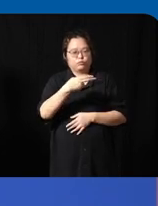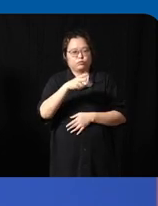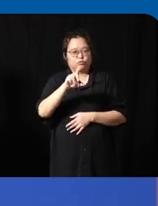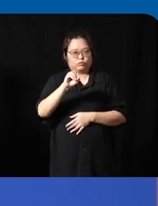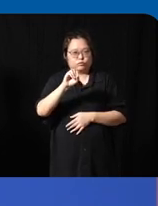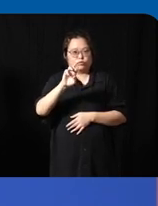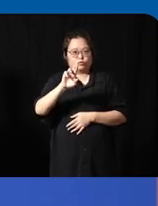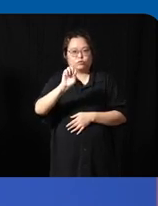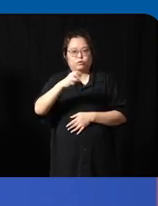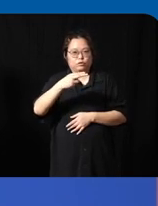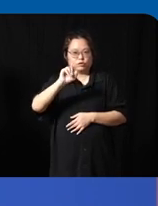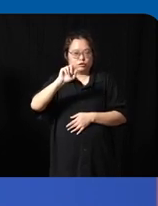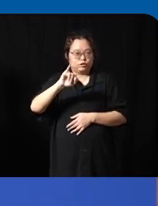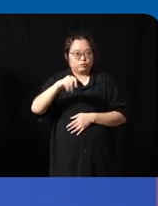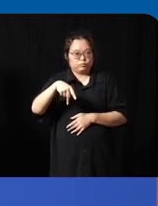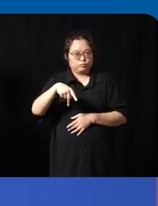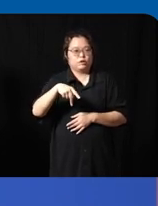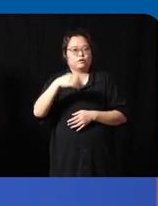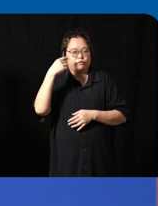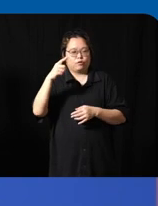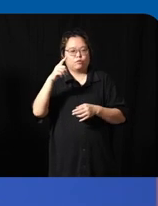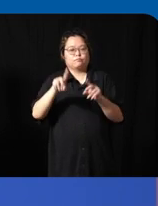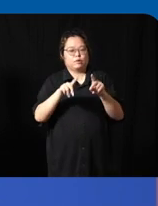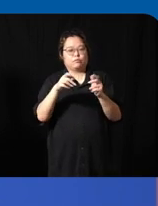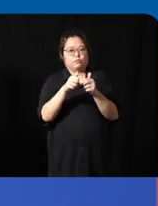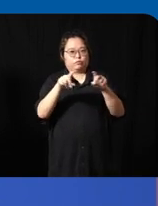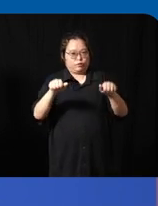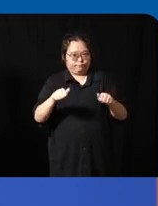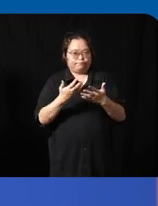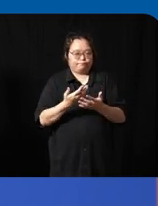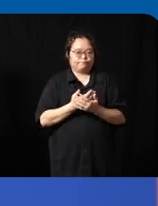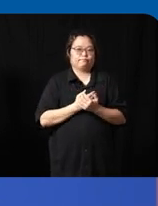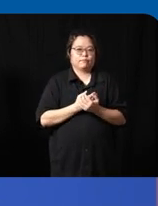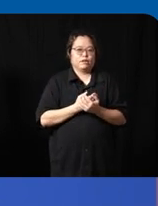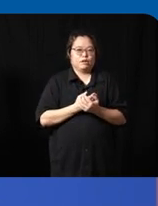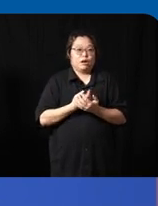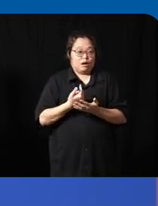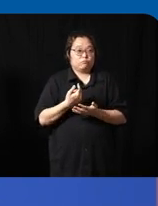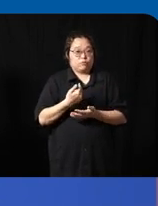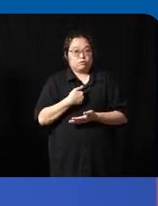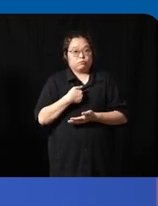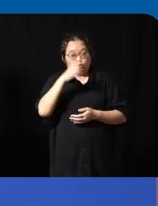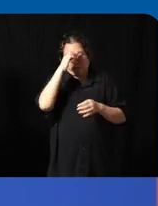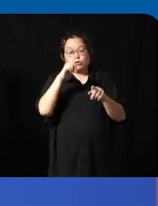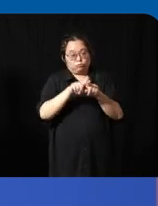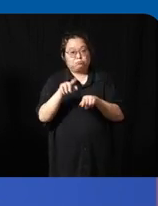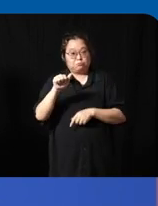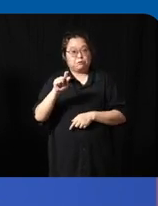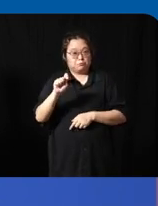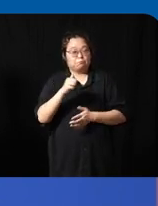from disabled persons and I think one of that might be to say that yes at is helpful but if